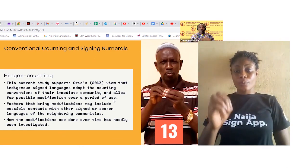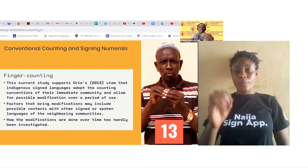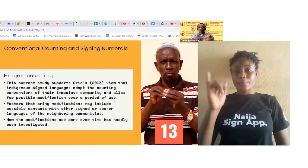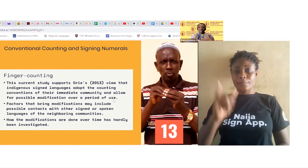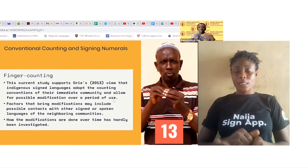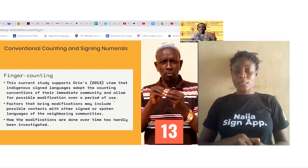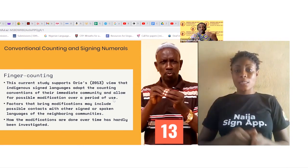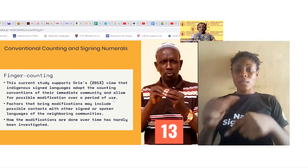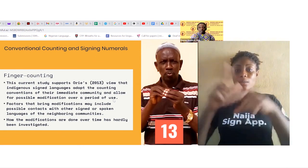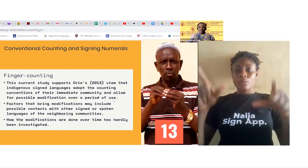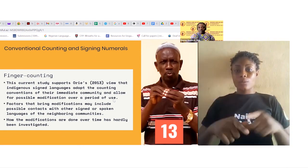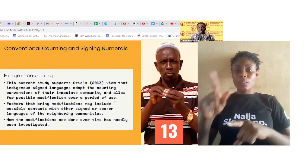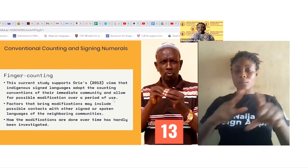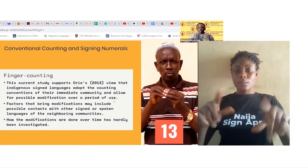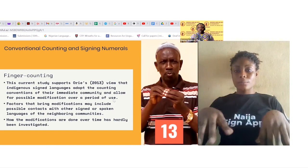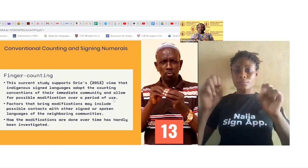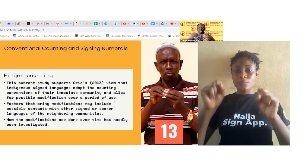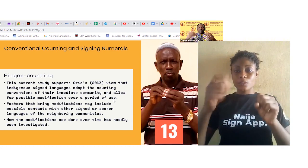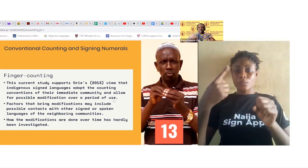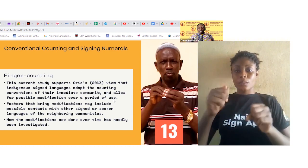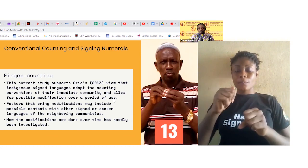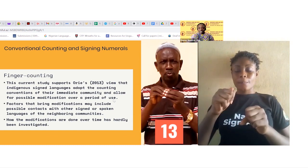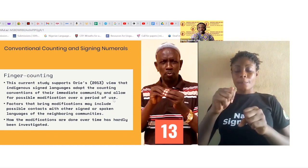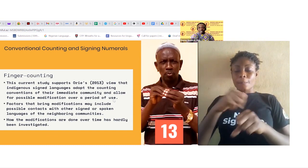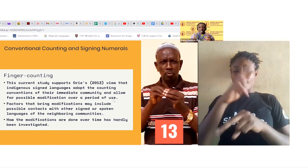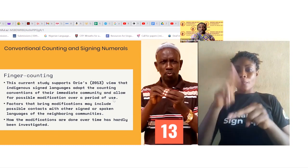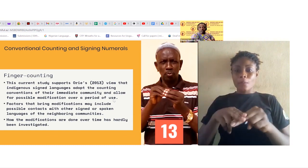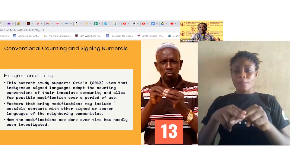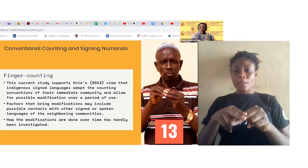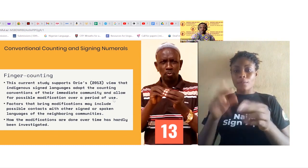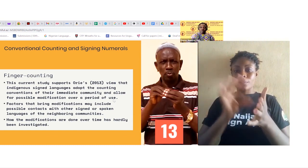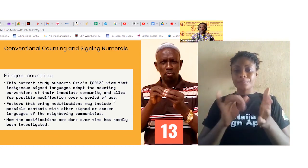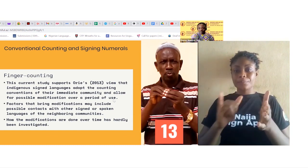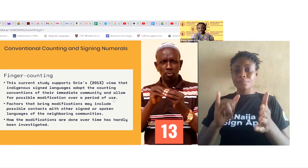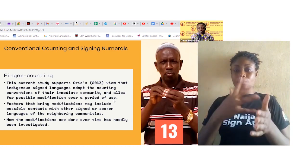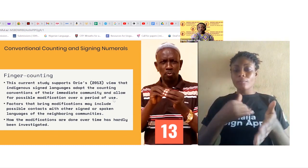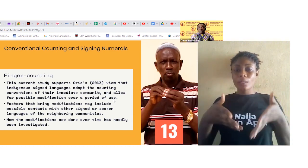the counting conventions of their immediate community and allow for possible modification over